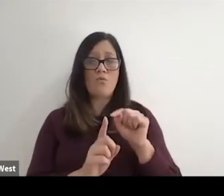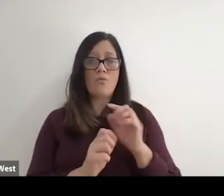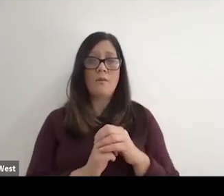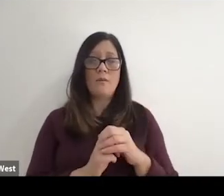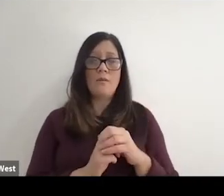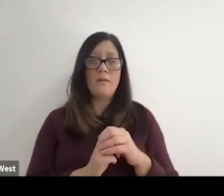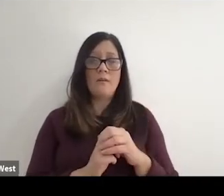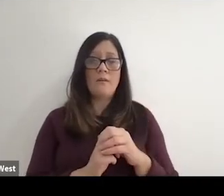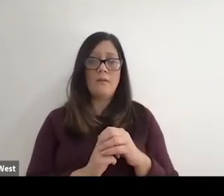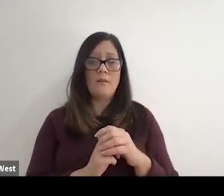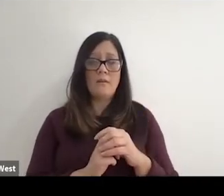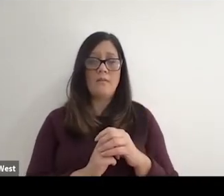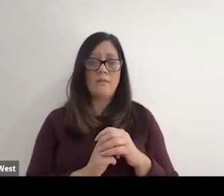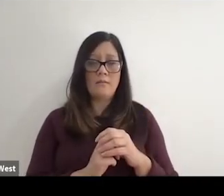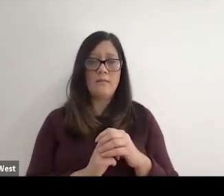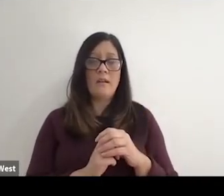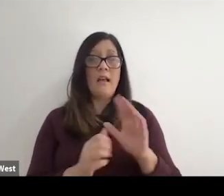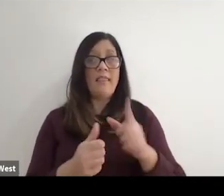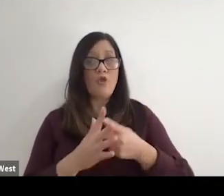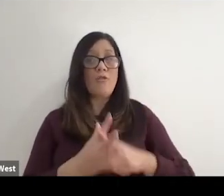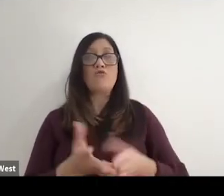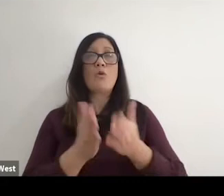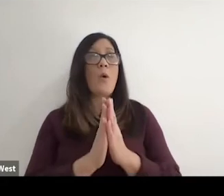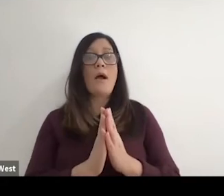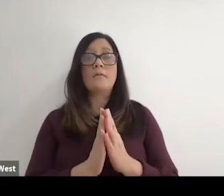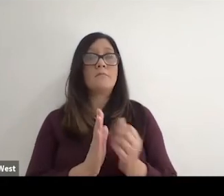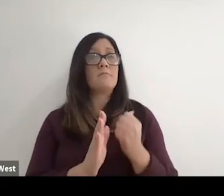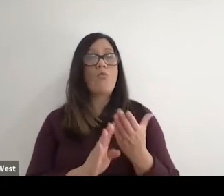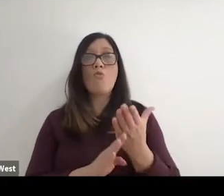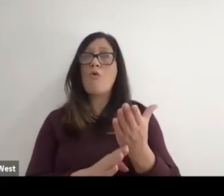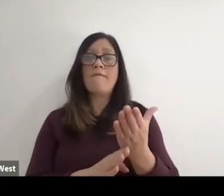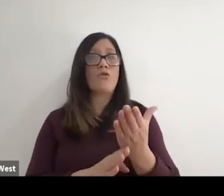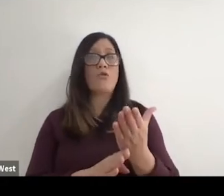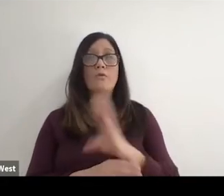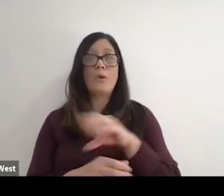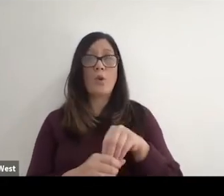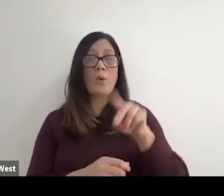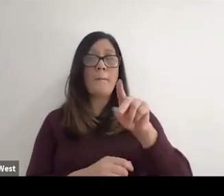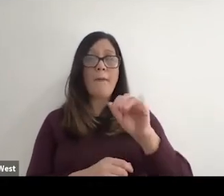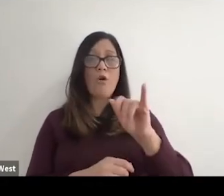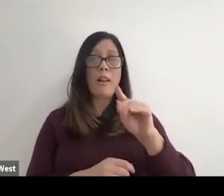in 84 would not stage the Paralympics, that was the original request. Then he someway insisted that